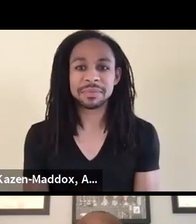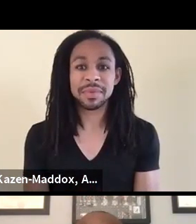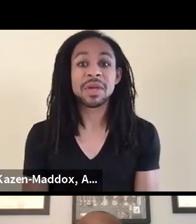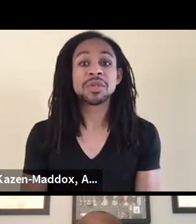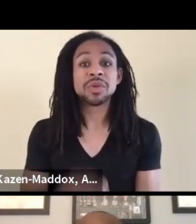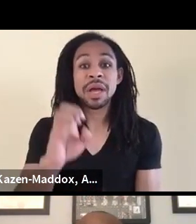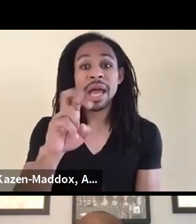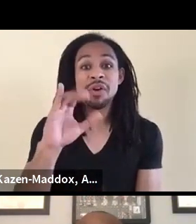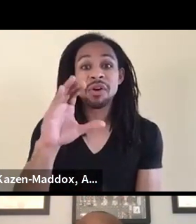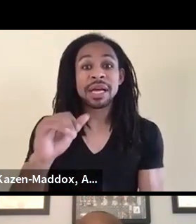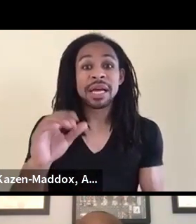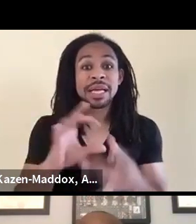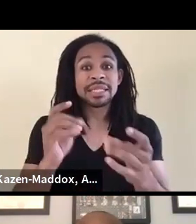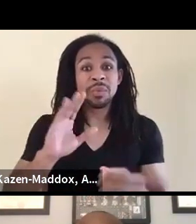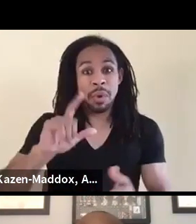We're gonna pass to Teresa Eyring